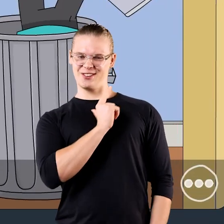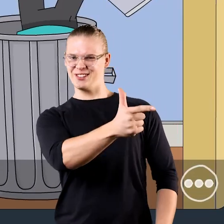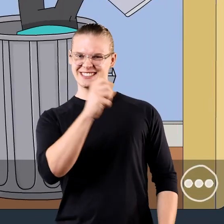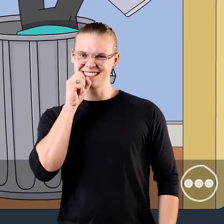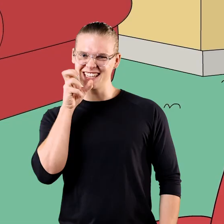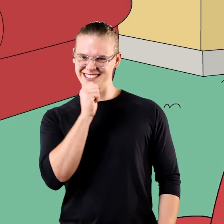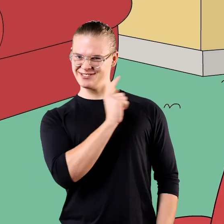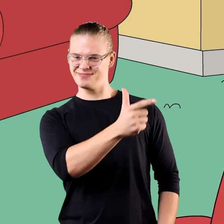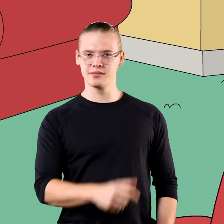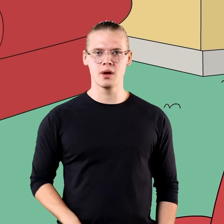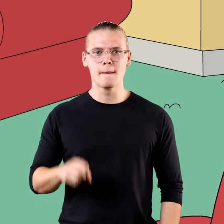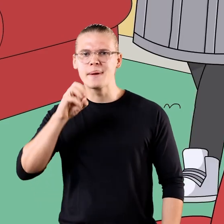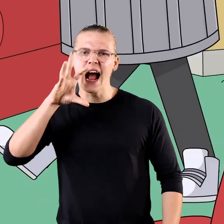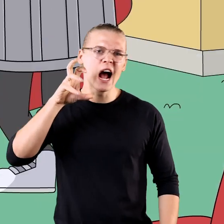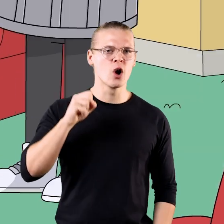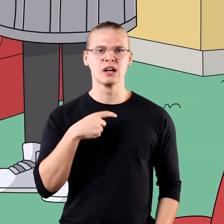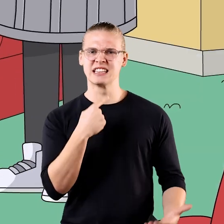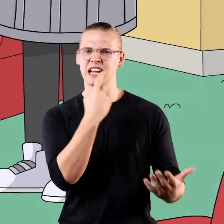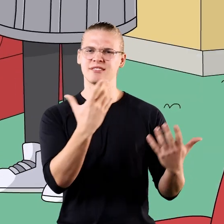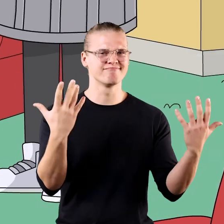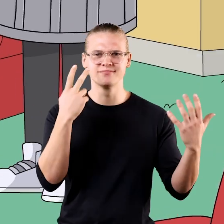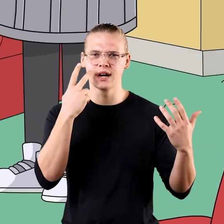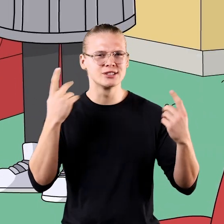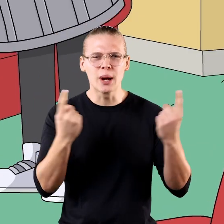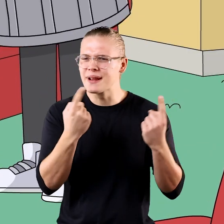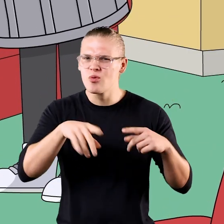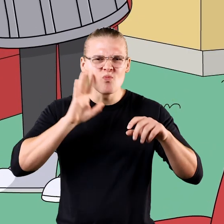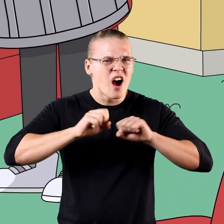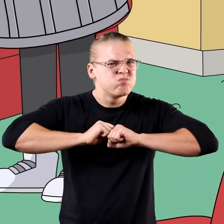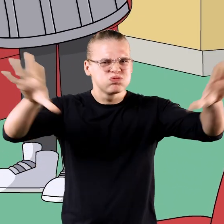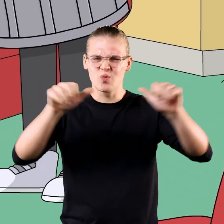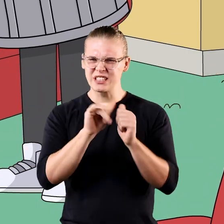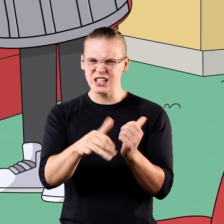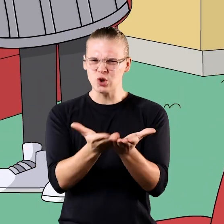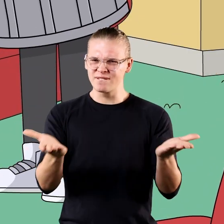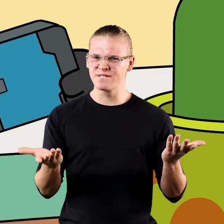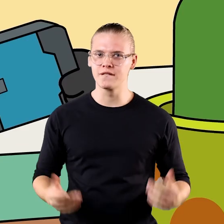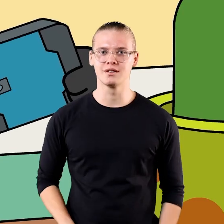Okay your turn, Sir Meows A Lot! [meows] I'm telling you, Sir Meows A Lot, I really think we could go viral with this stuff!